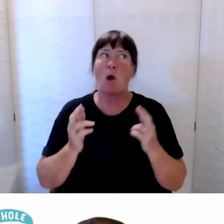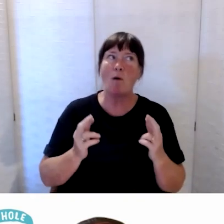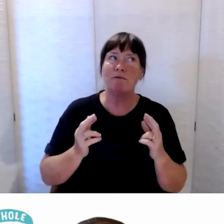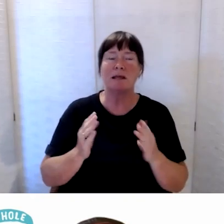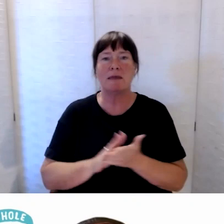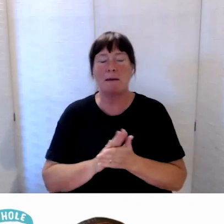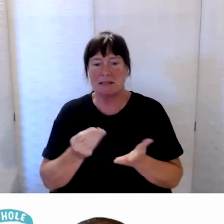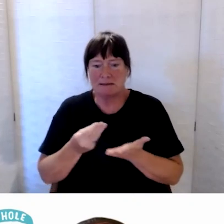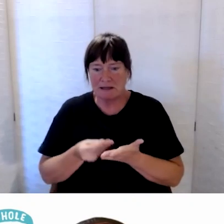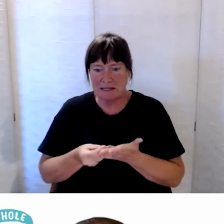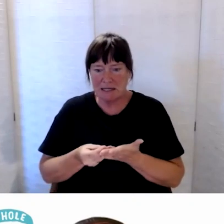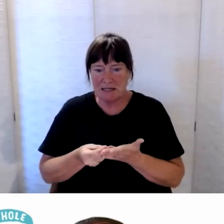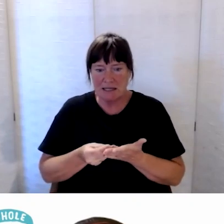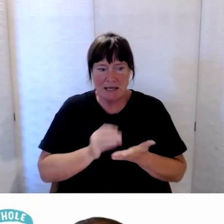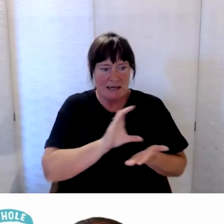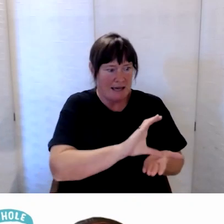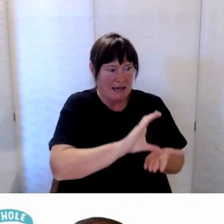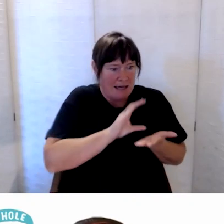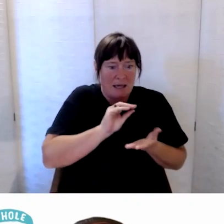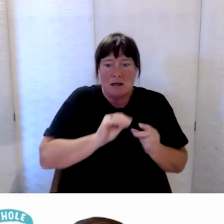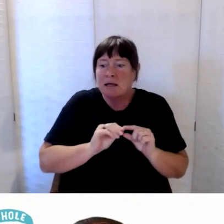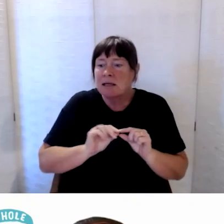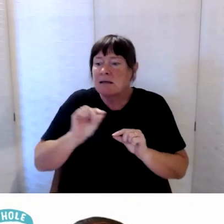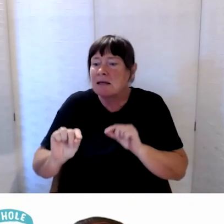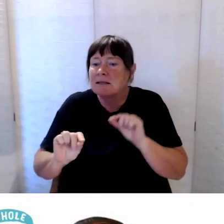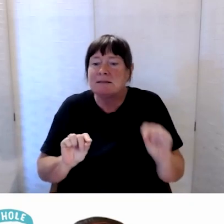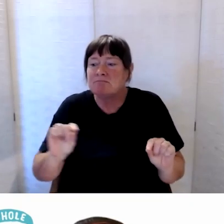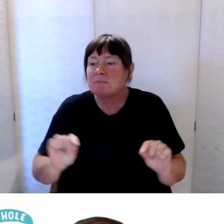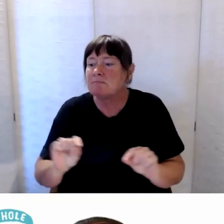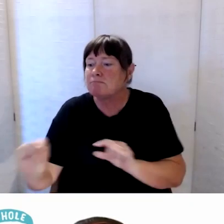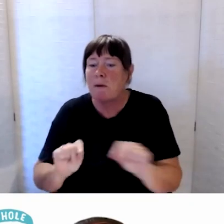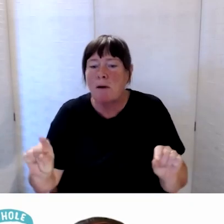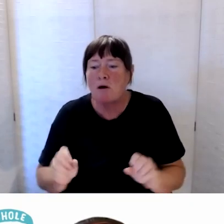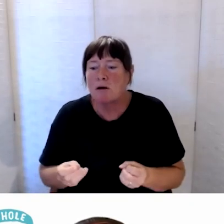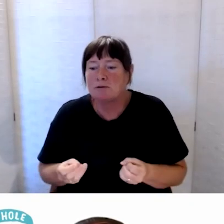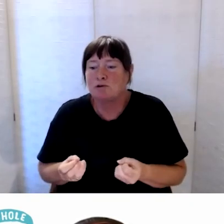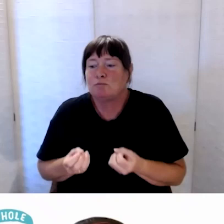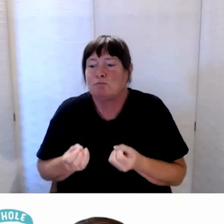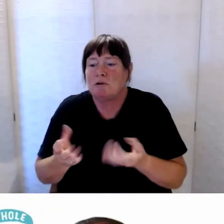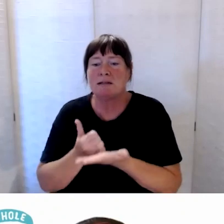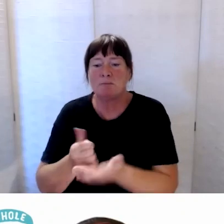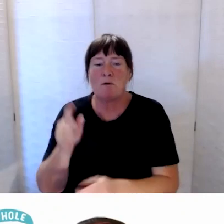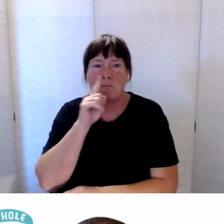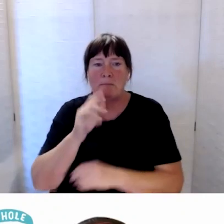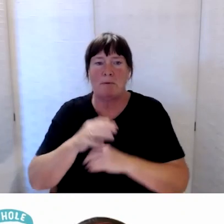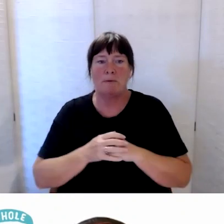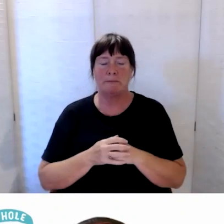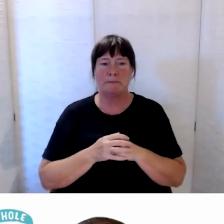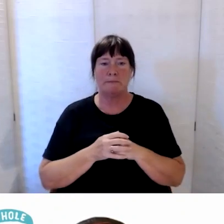gets to those places. And, you know, we’ve done outreach calling